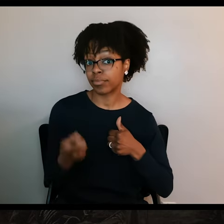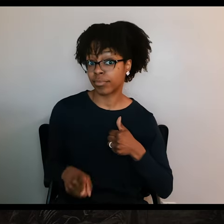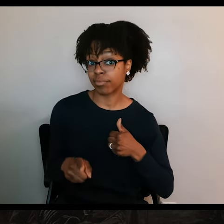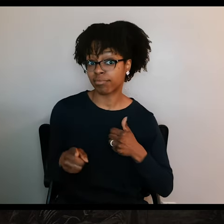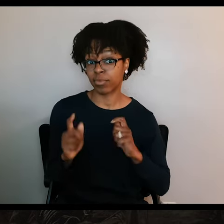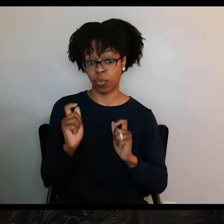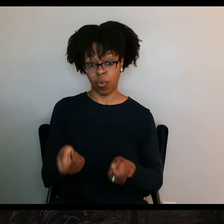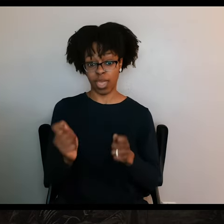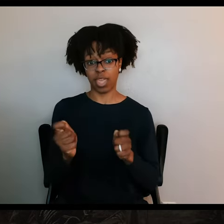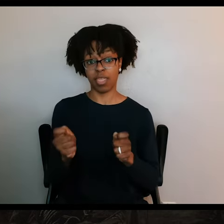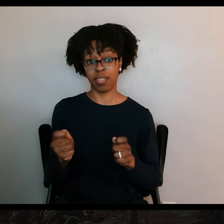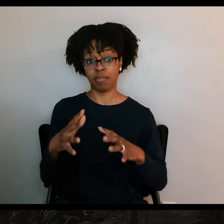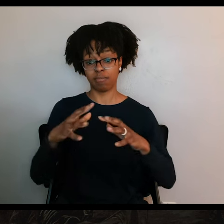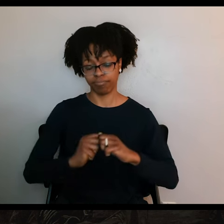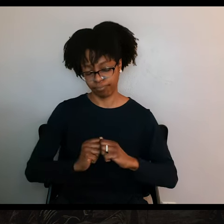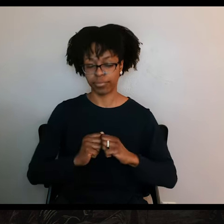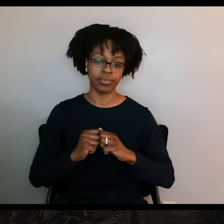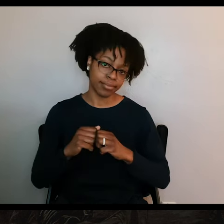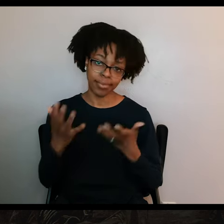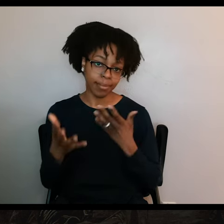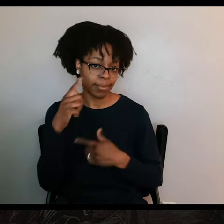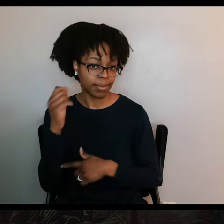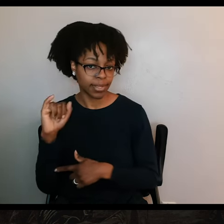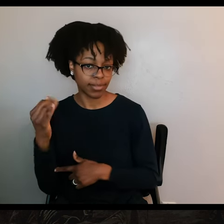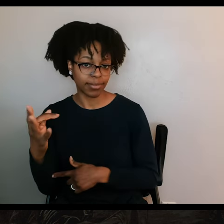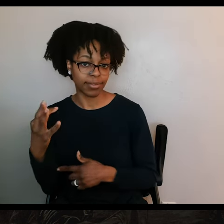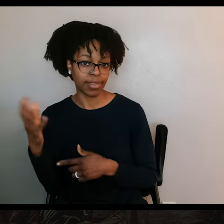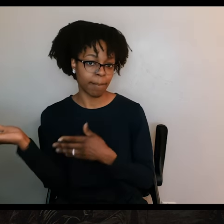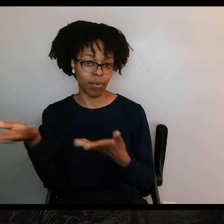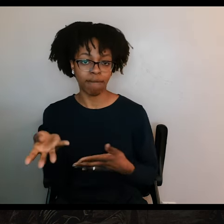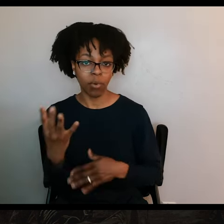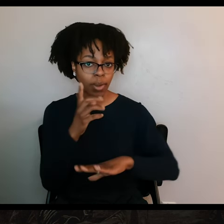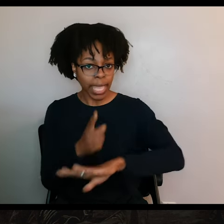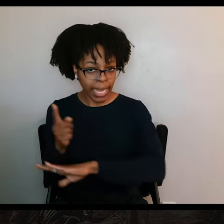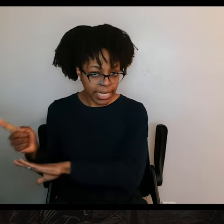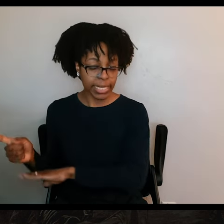First, the wagons broke down, probably because Fannin had insisted on hauling four cannons with him.